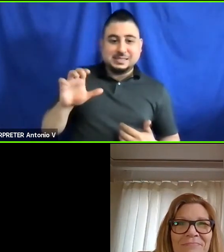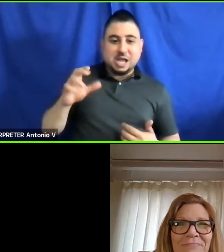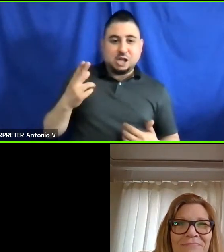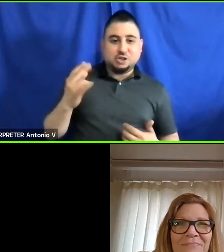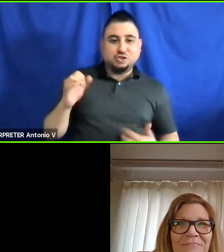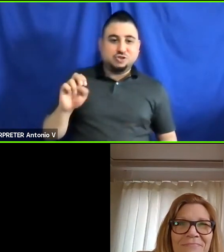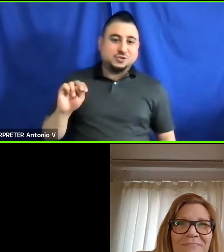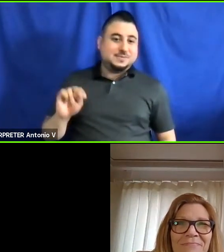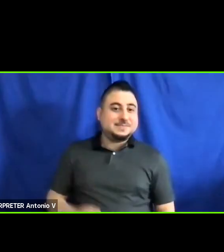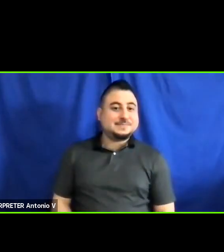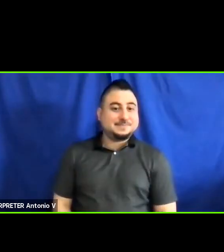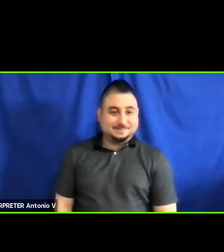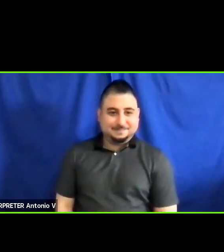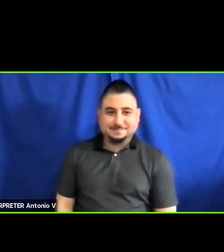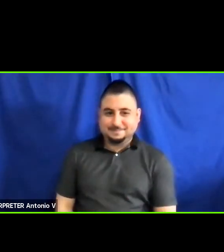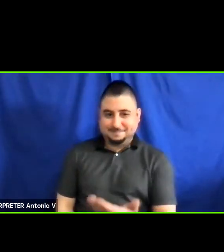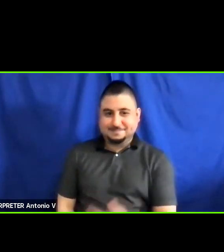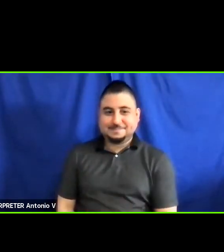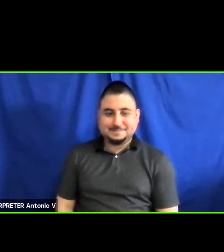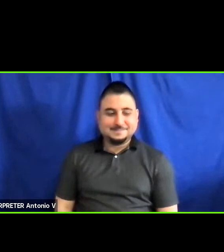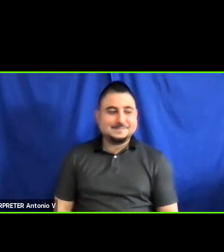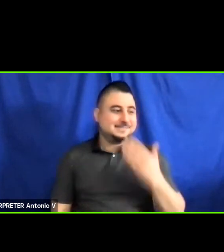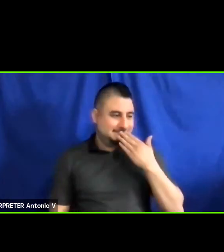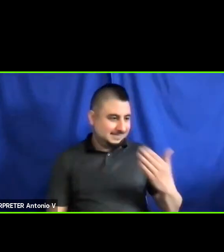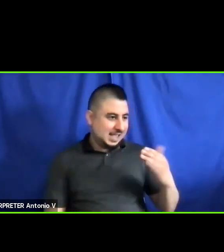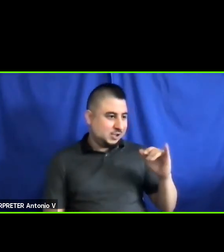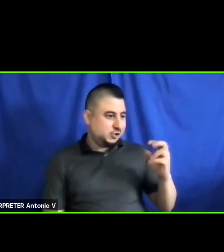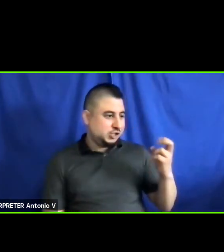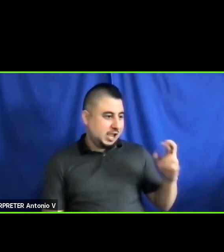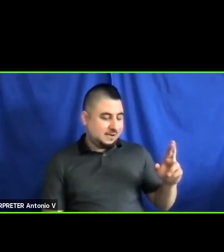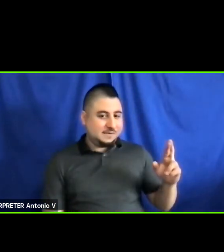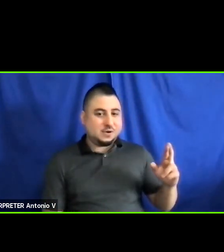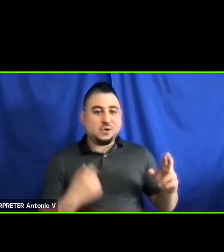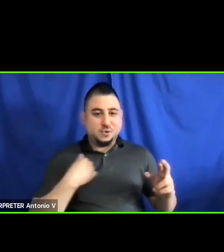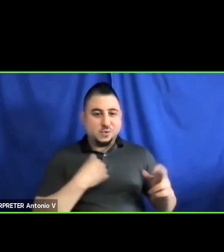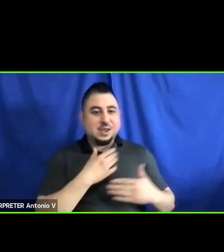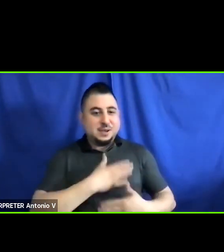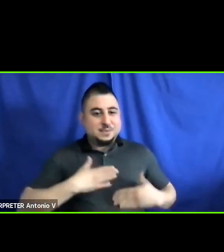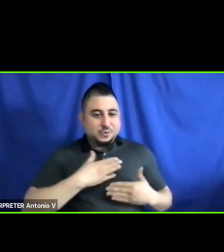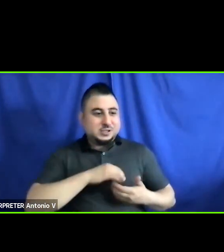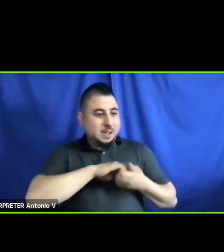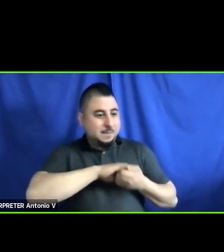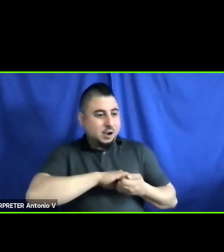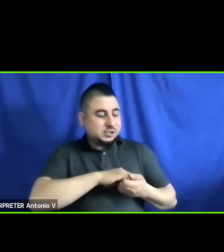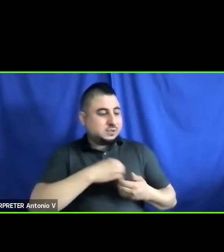Sachin Pavithran: Thank you, Jennifer. We appreciate the partnership we have, with